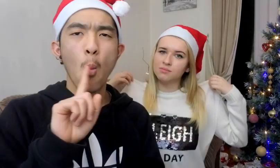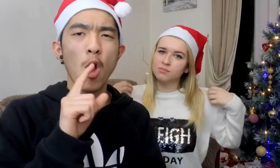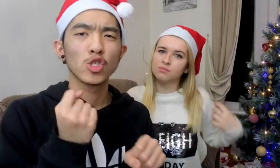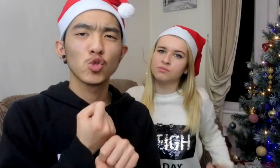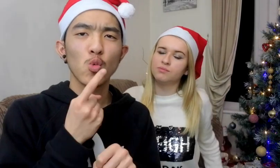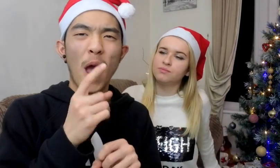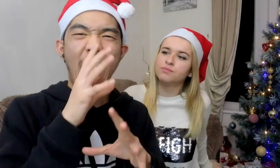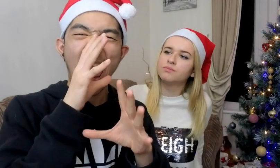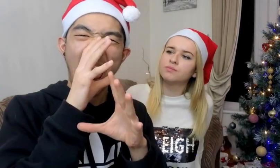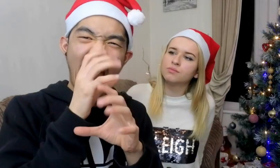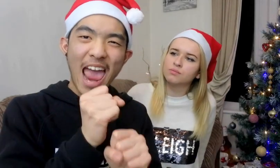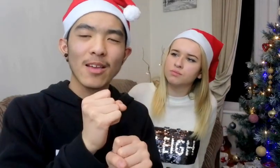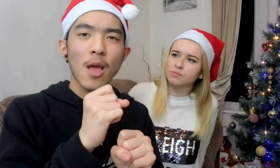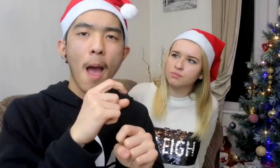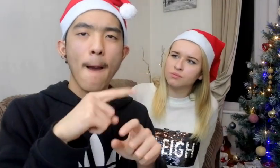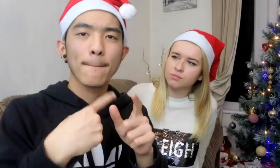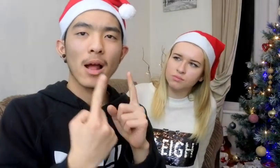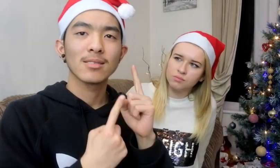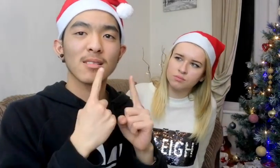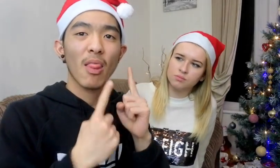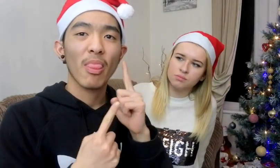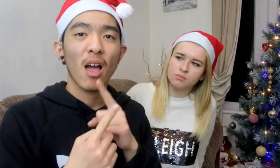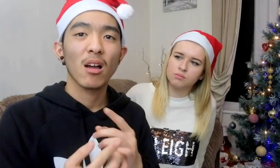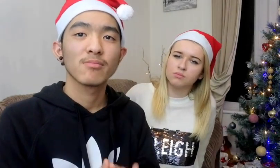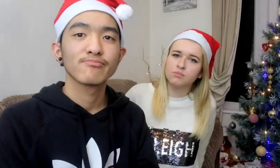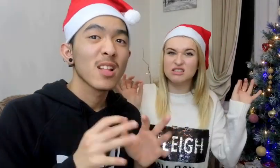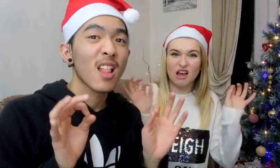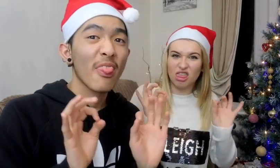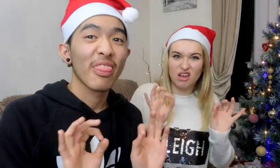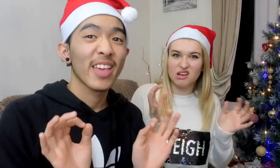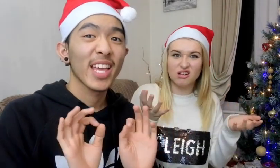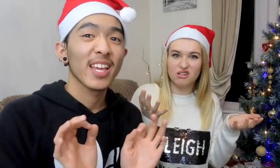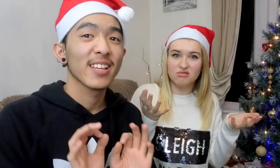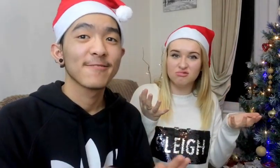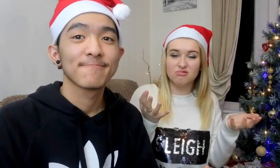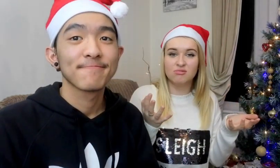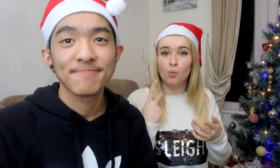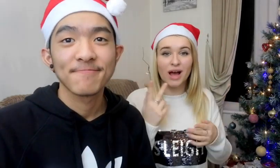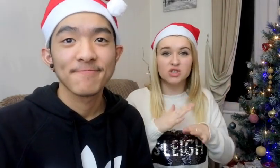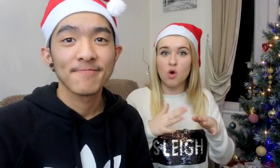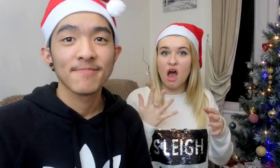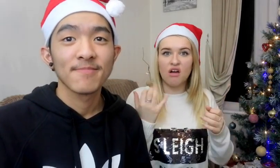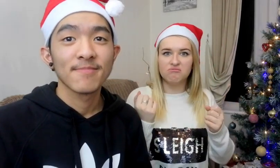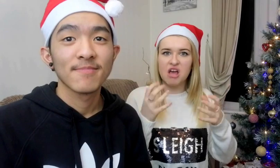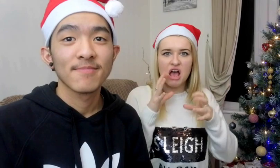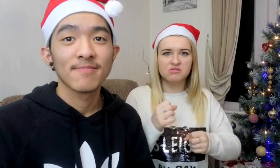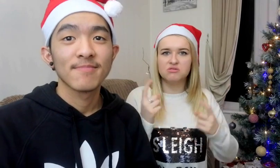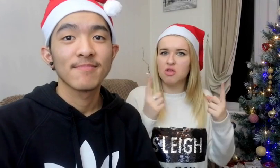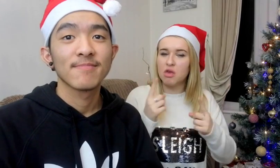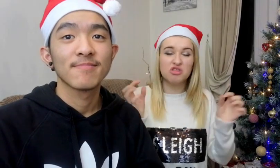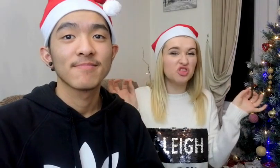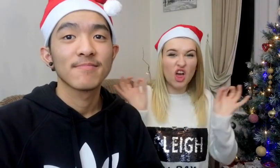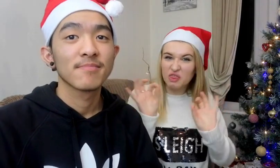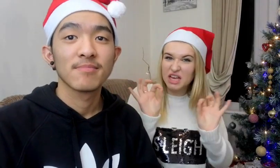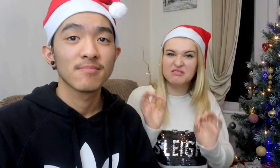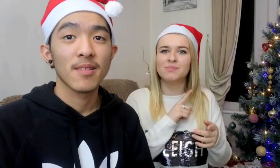What do you guys hate about each other? Nothing! We don't have anything to hate about each other, nothing!